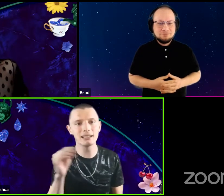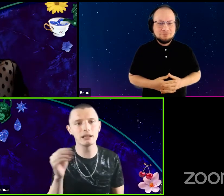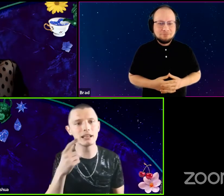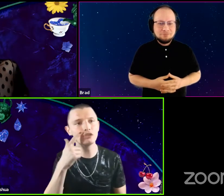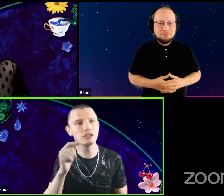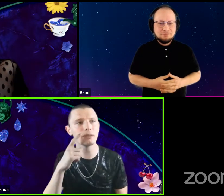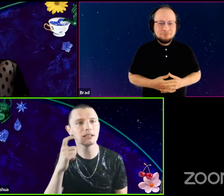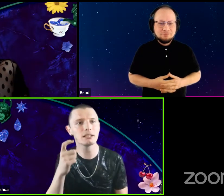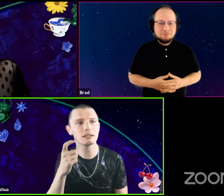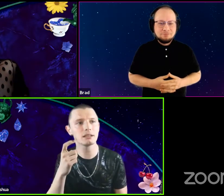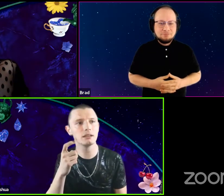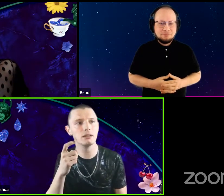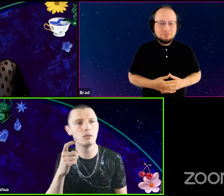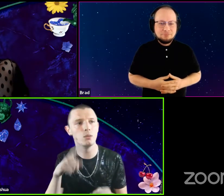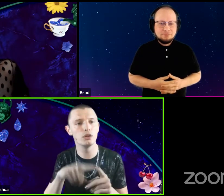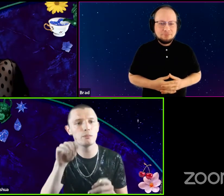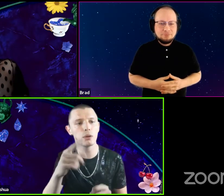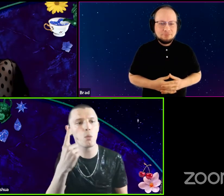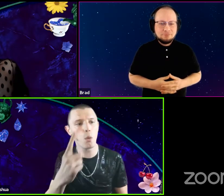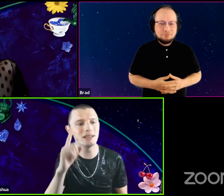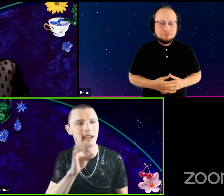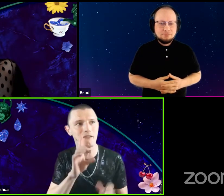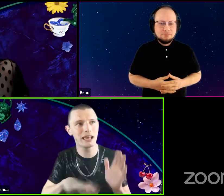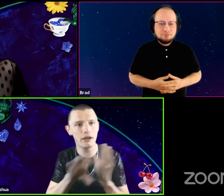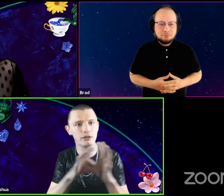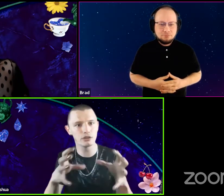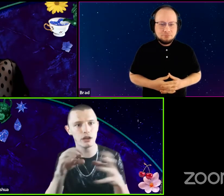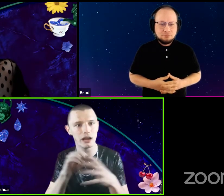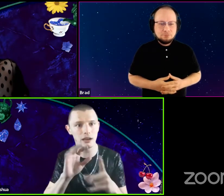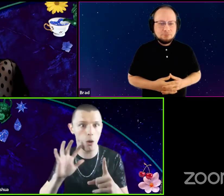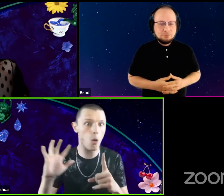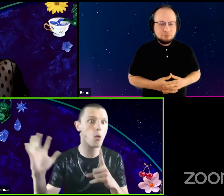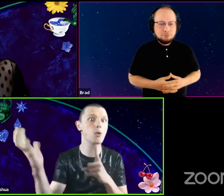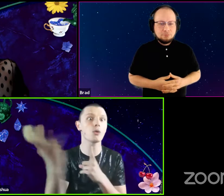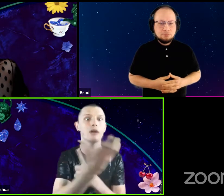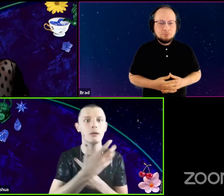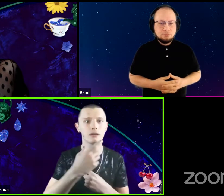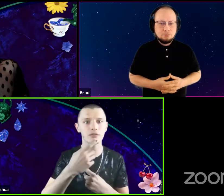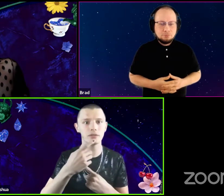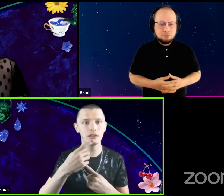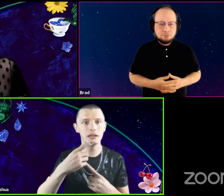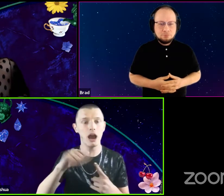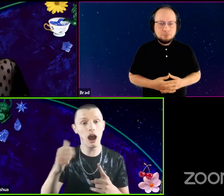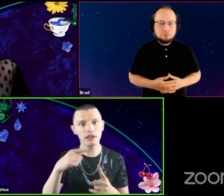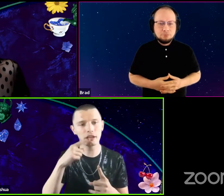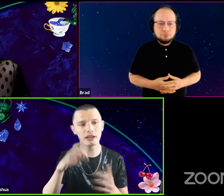because it's, when you put one deaf character in the whole crowd of other human characters,